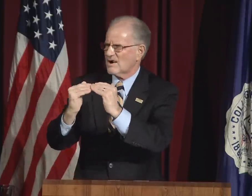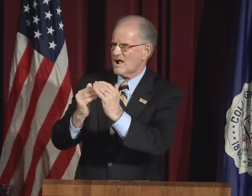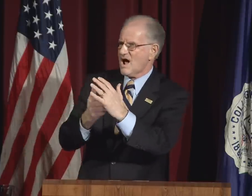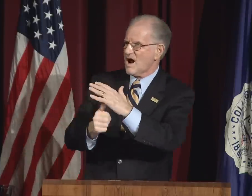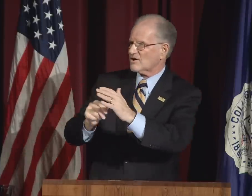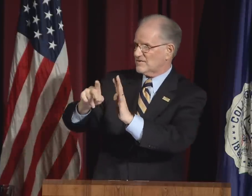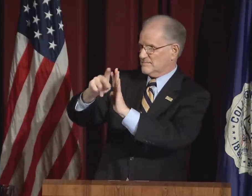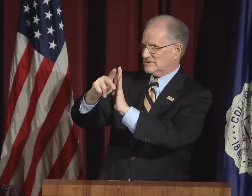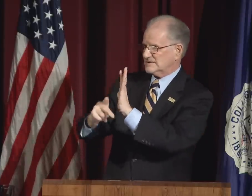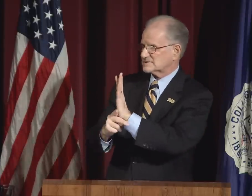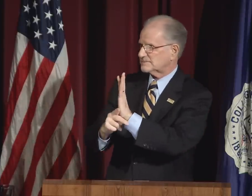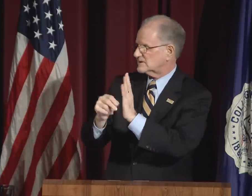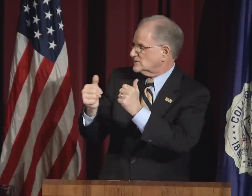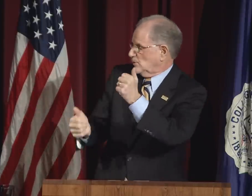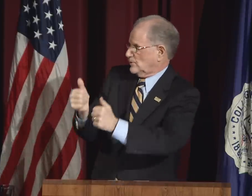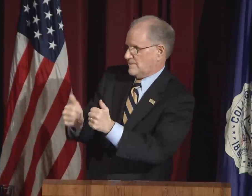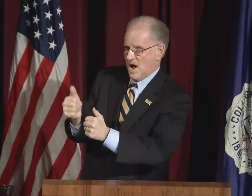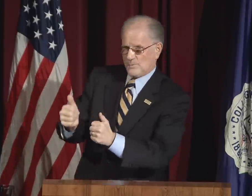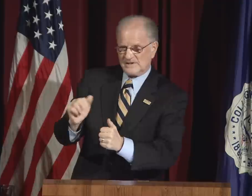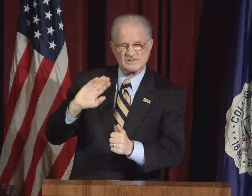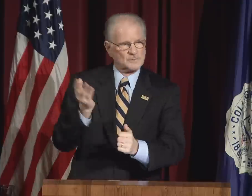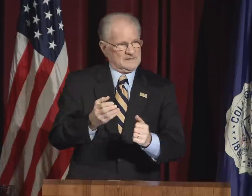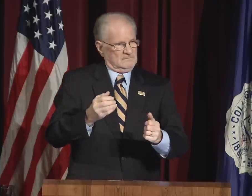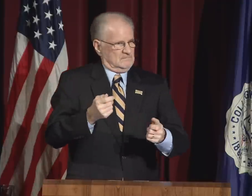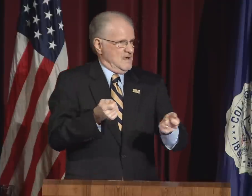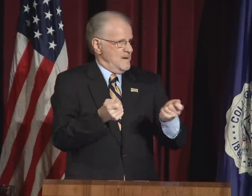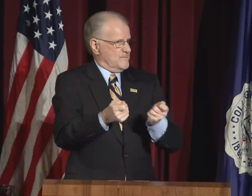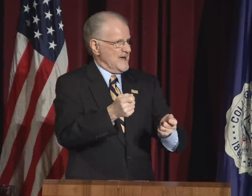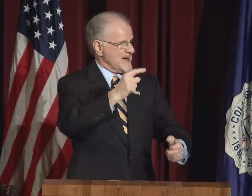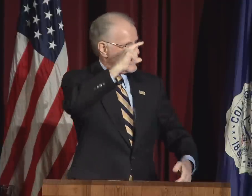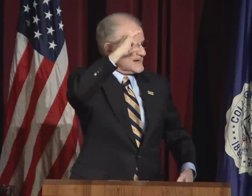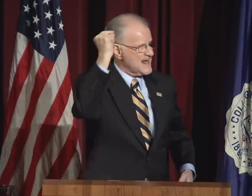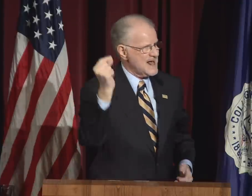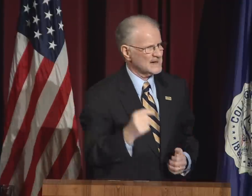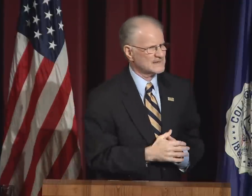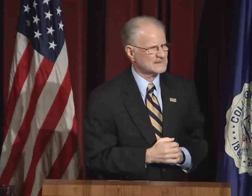We must be "equal" under the principles